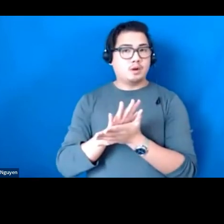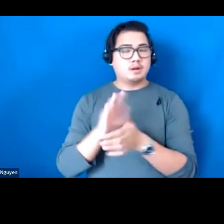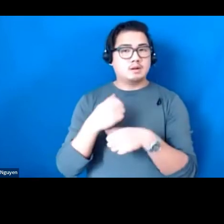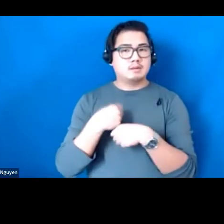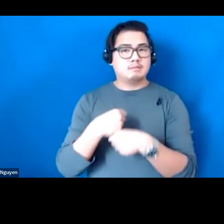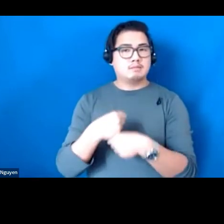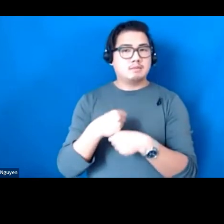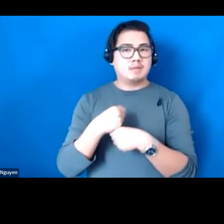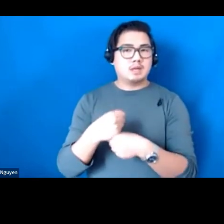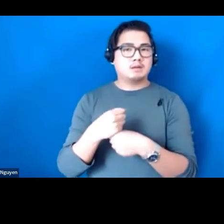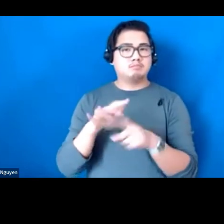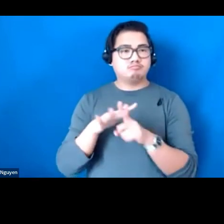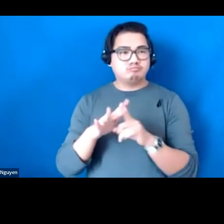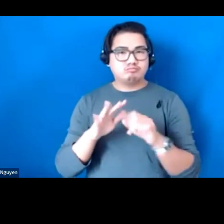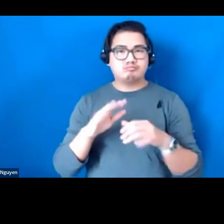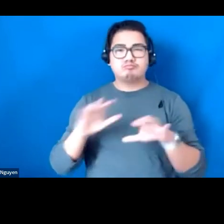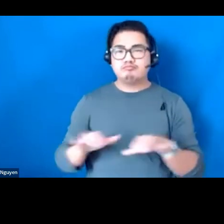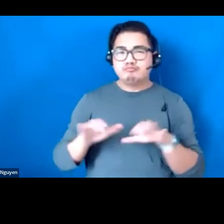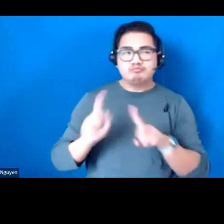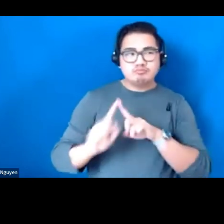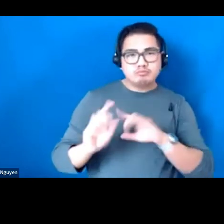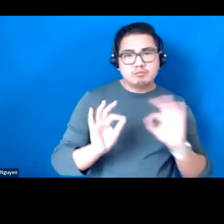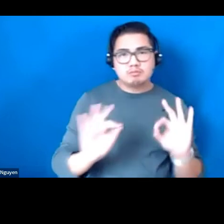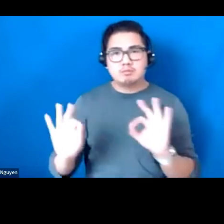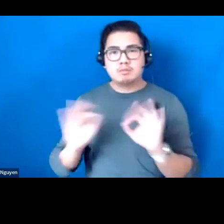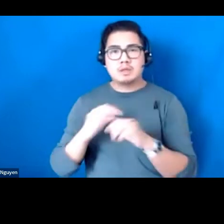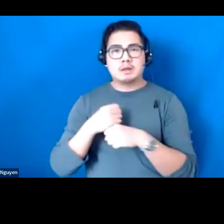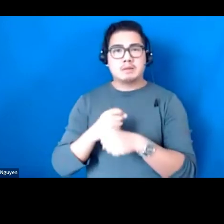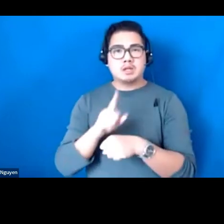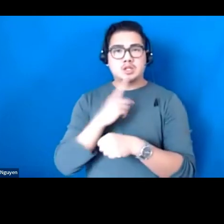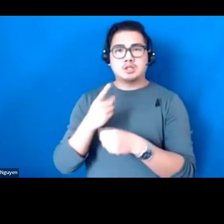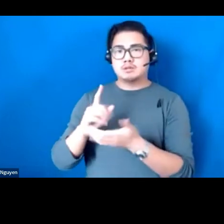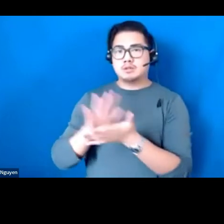conditions and activities that facilitate use of evidence-based practices.